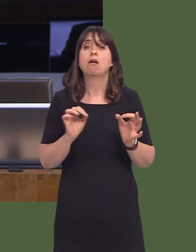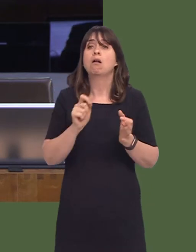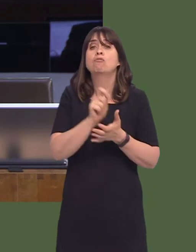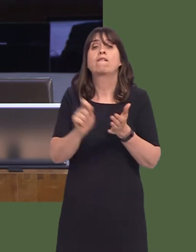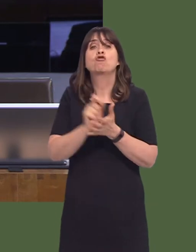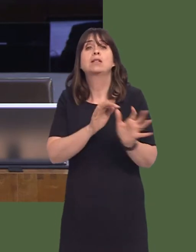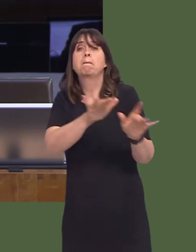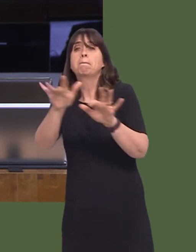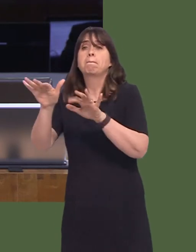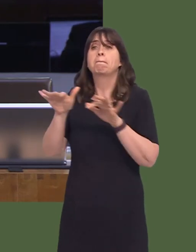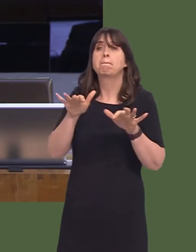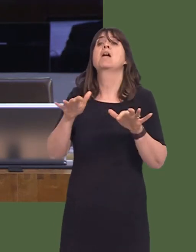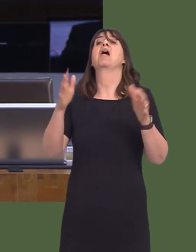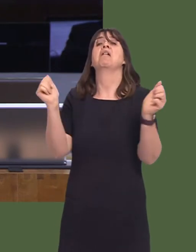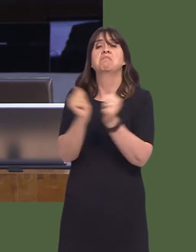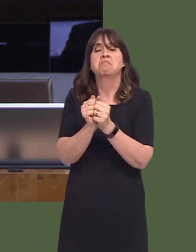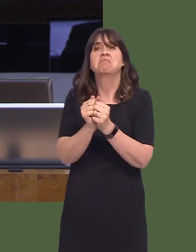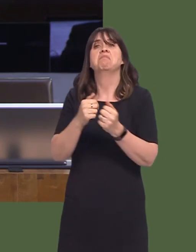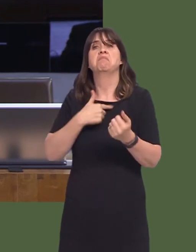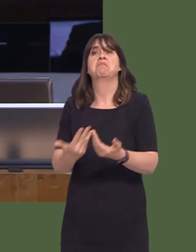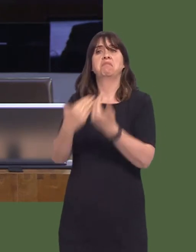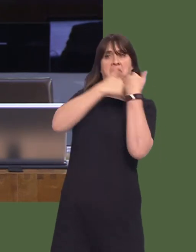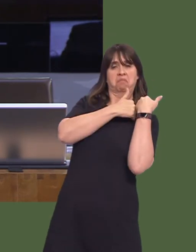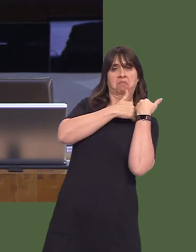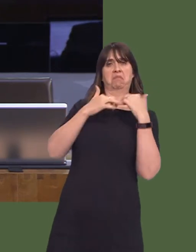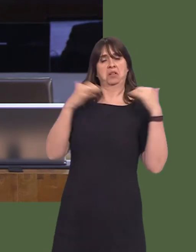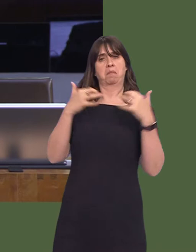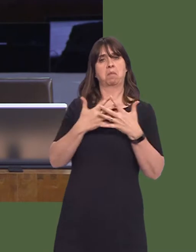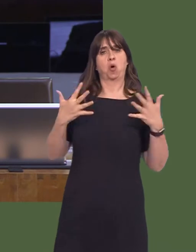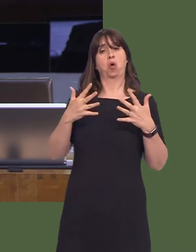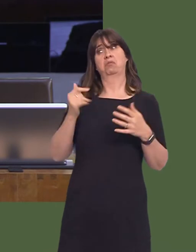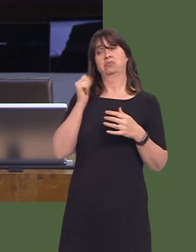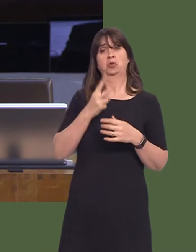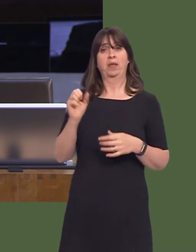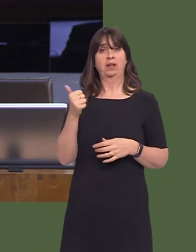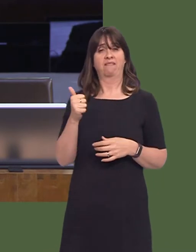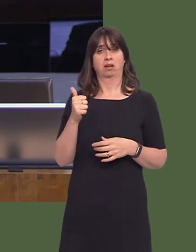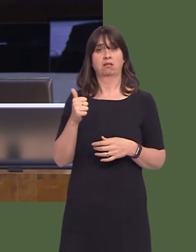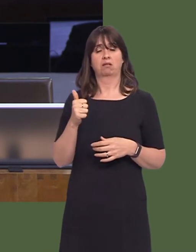powers were increased, there was a referendum in 2011. Why should we not have a referendum